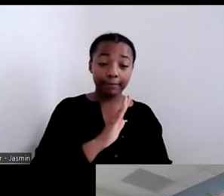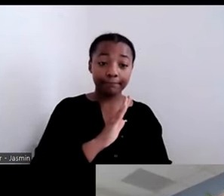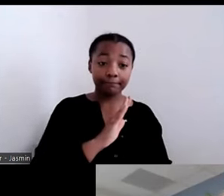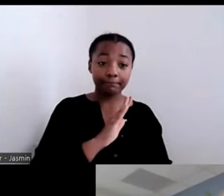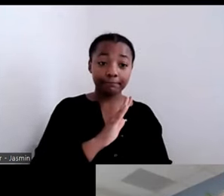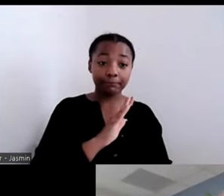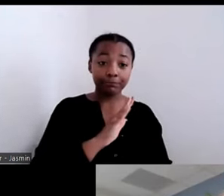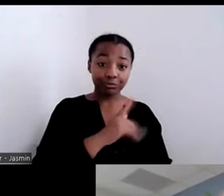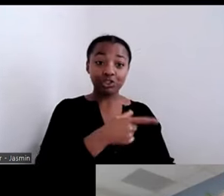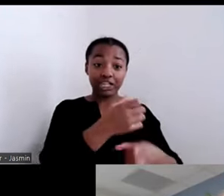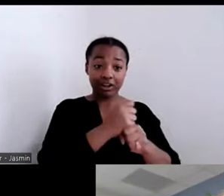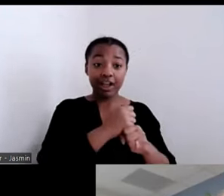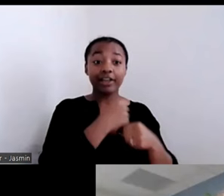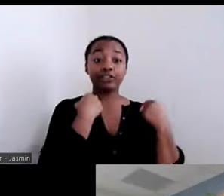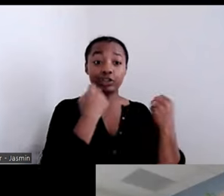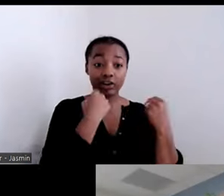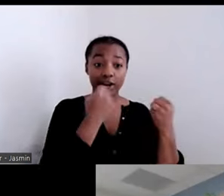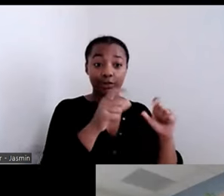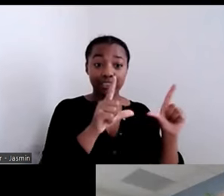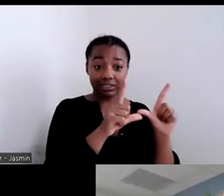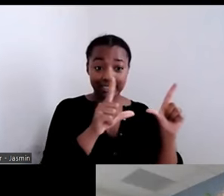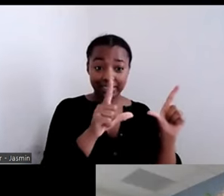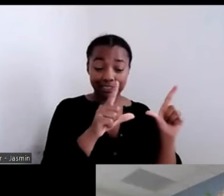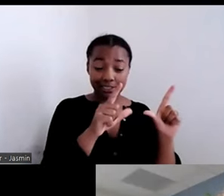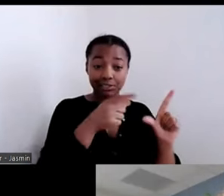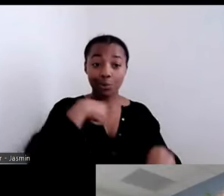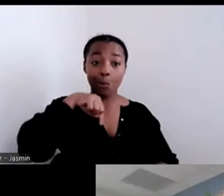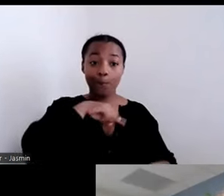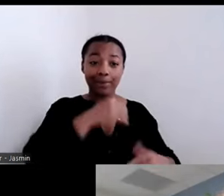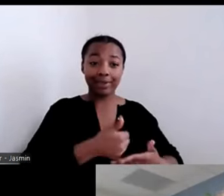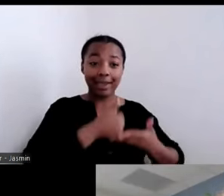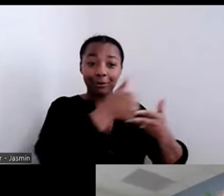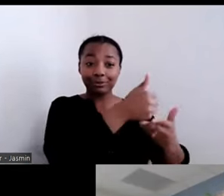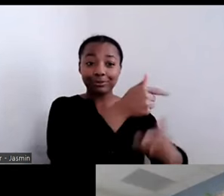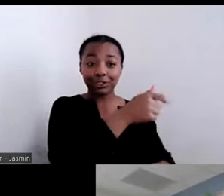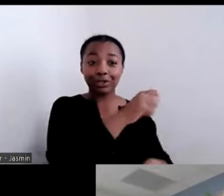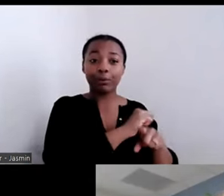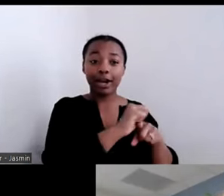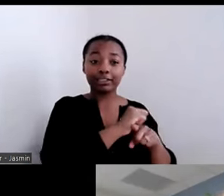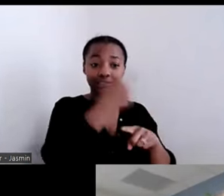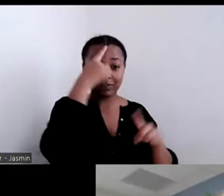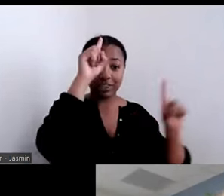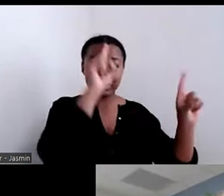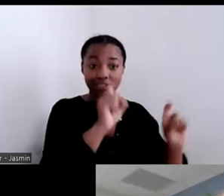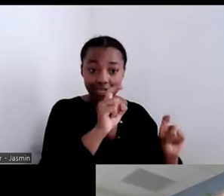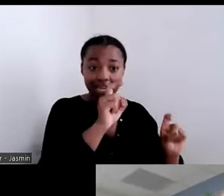driver’s license. We helped her practice for the test. We told her how to sign up.